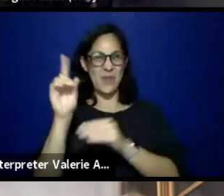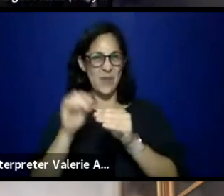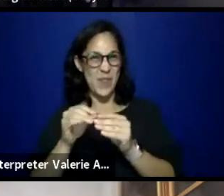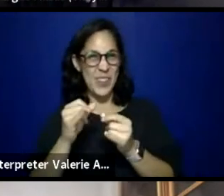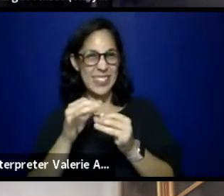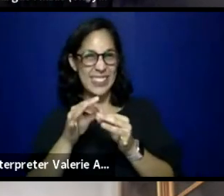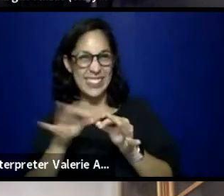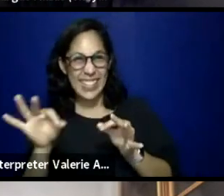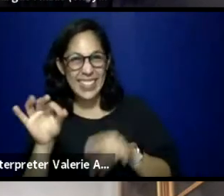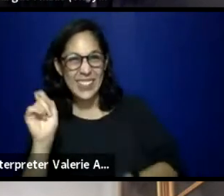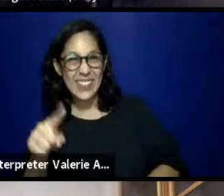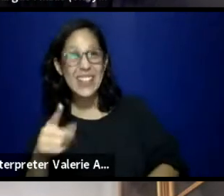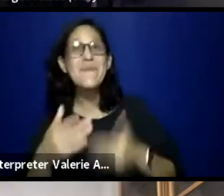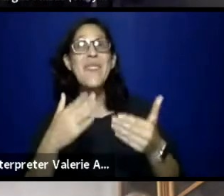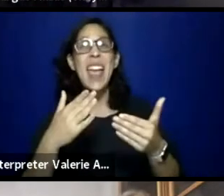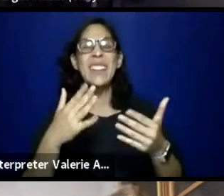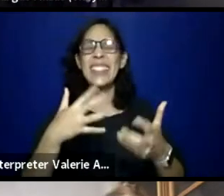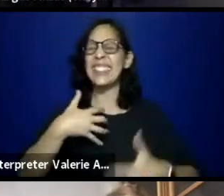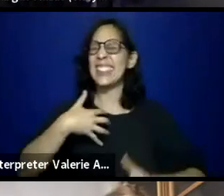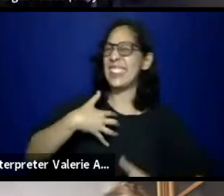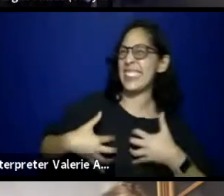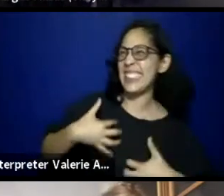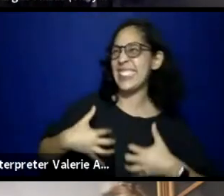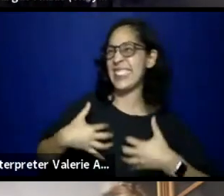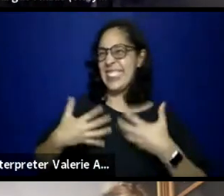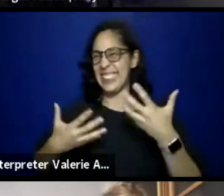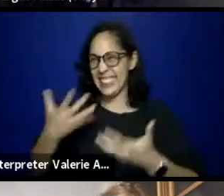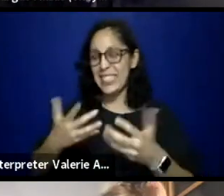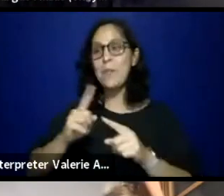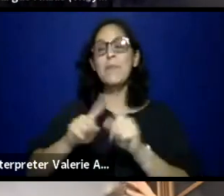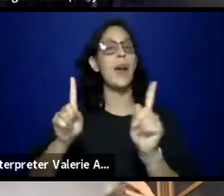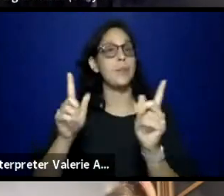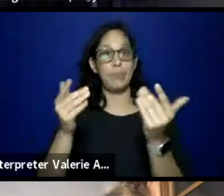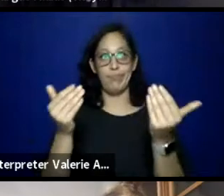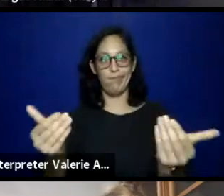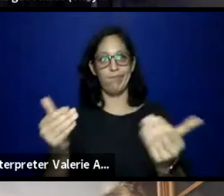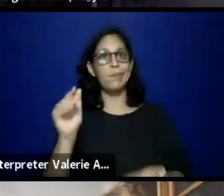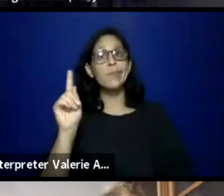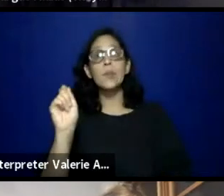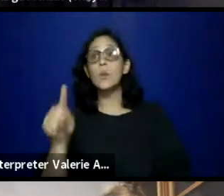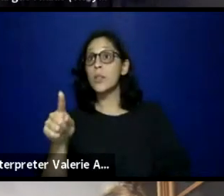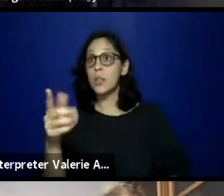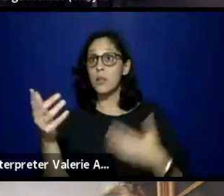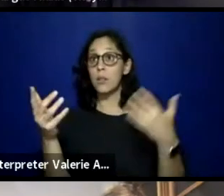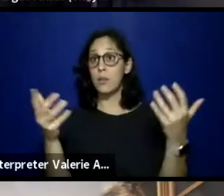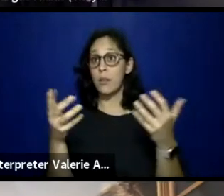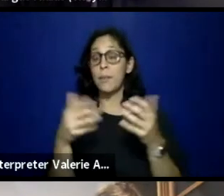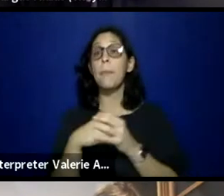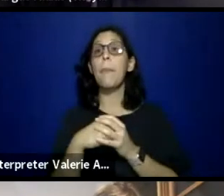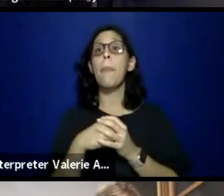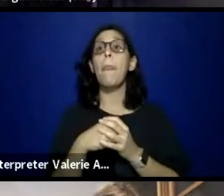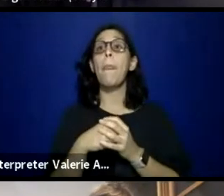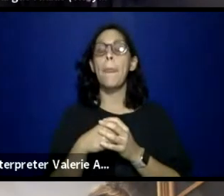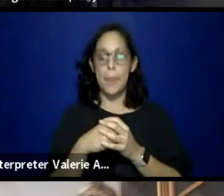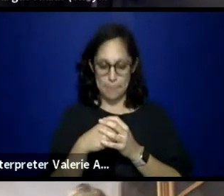this might be very difficult for you, but the question is with ITM, what does it mean to build?